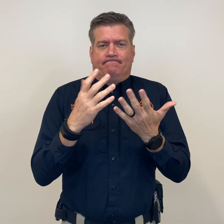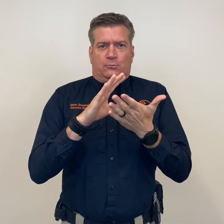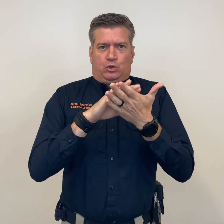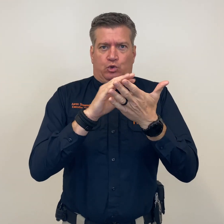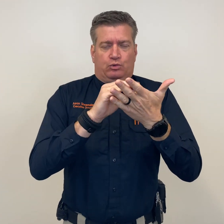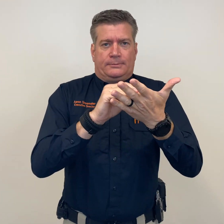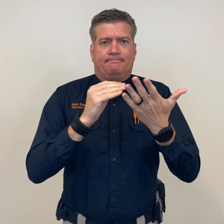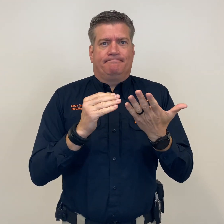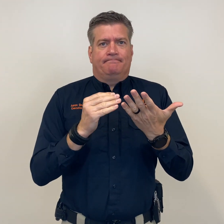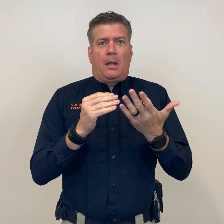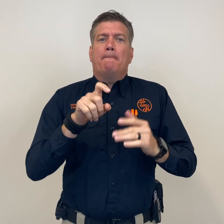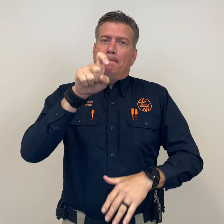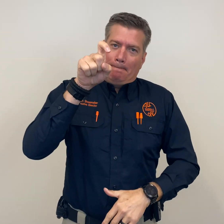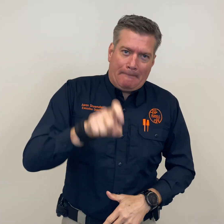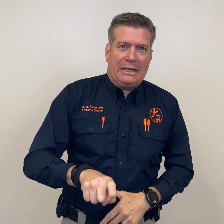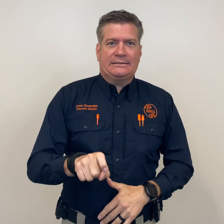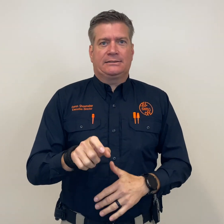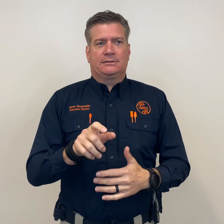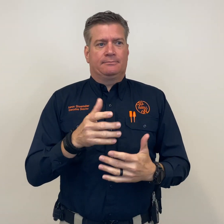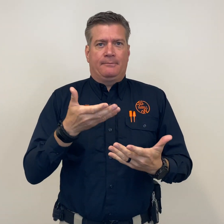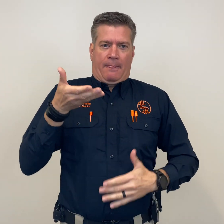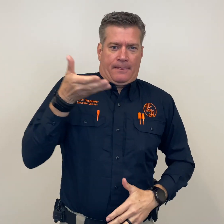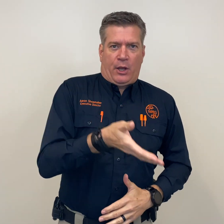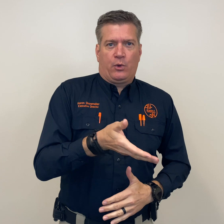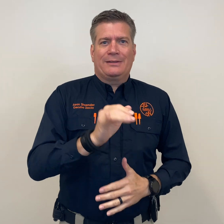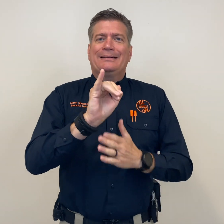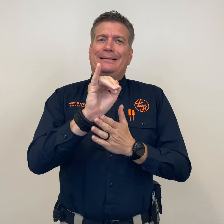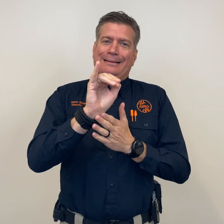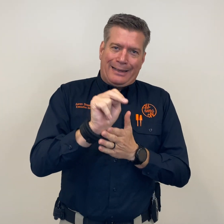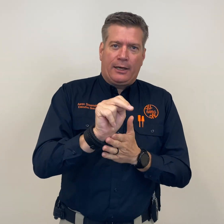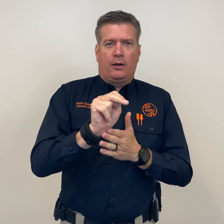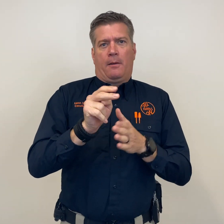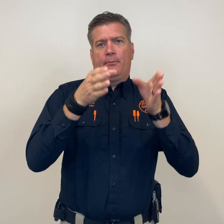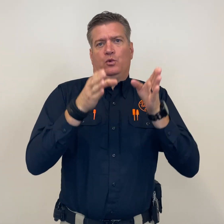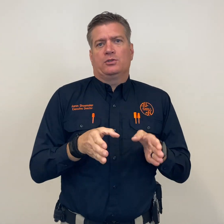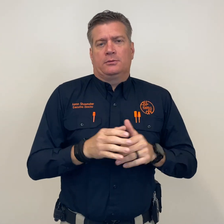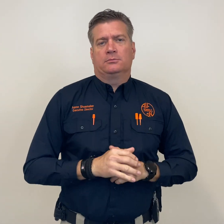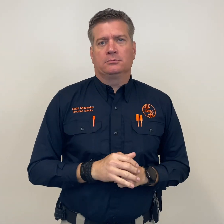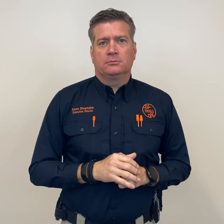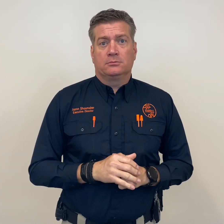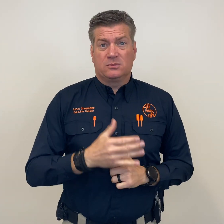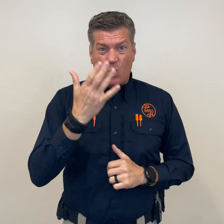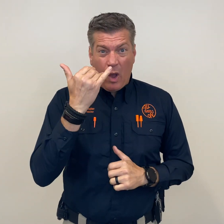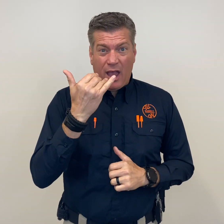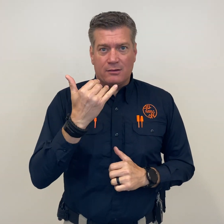The reason for this is because the experiential learning requires in-person